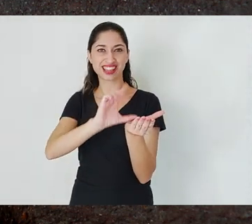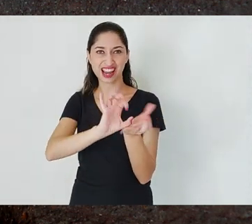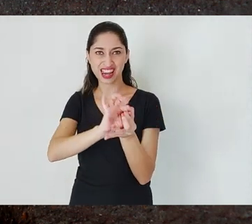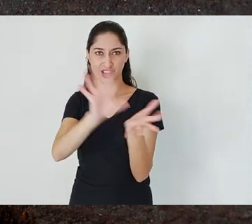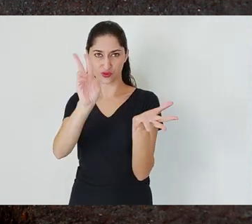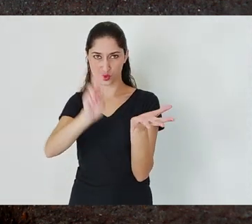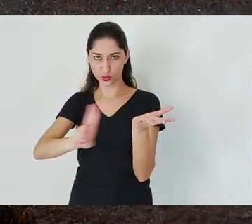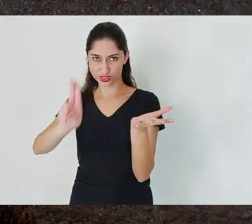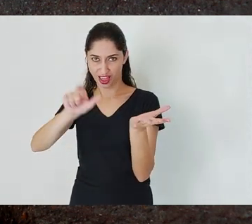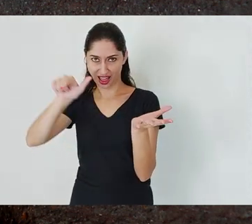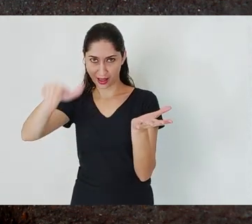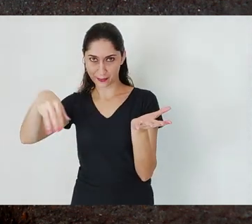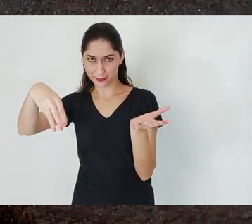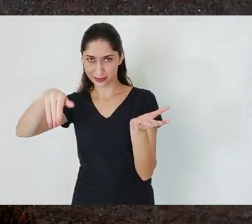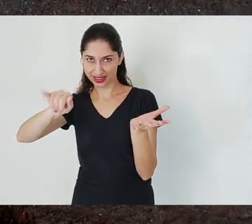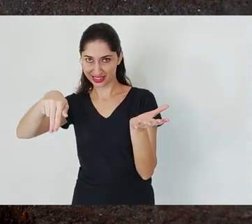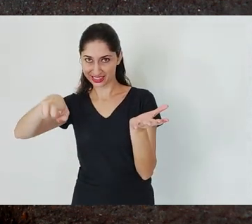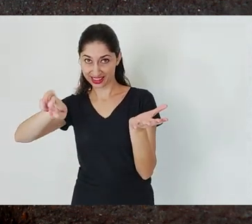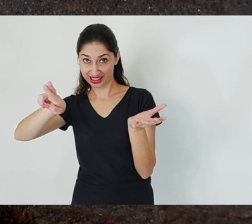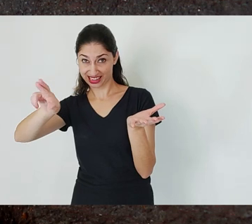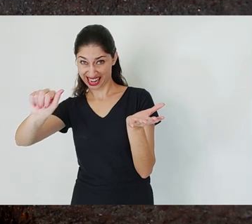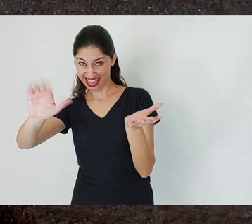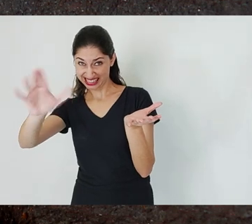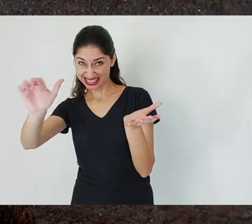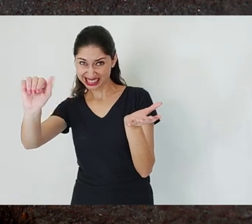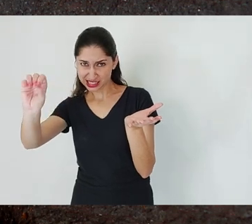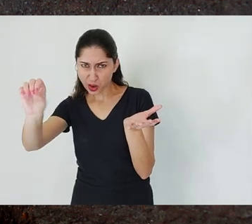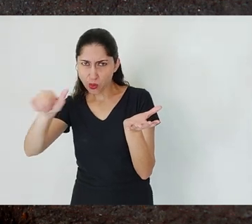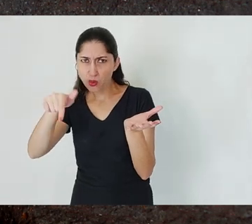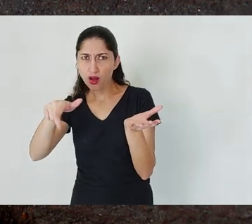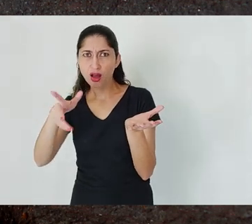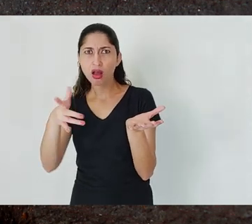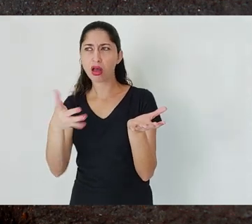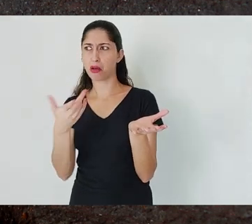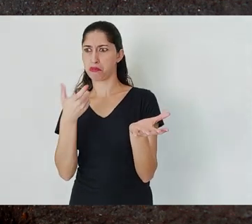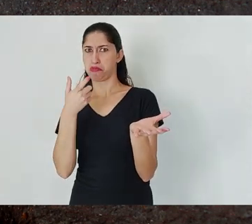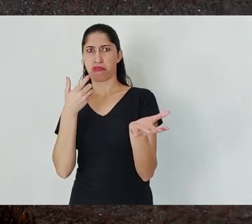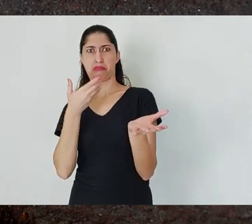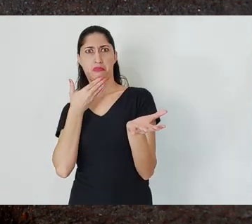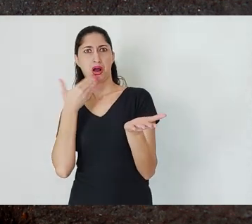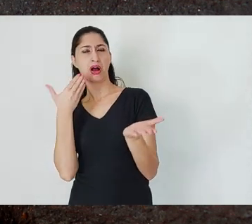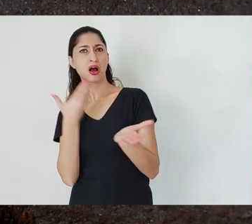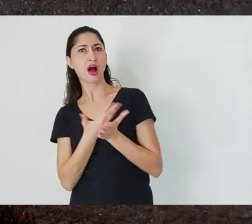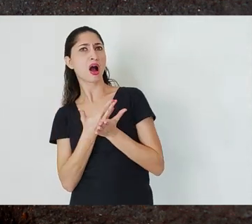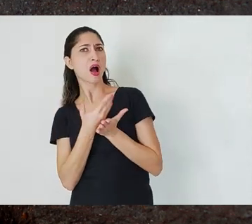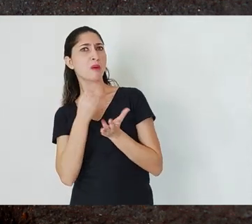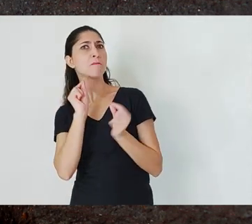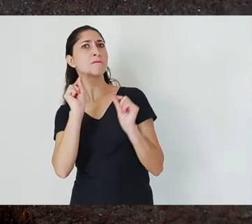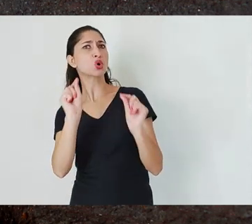mining company always have prerogatives such that there is not